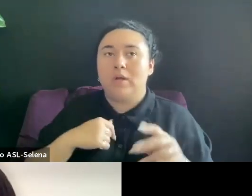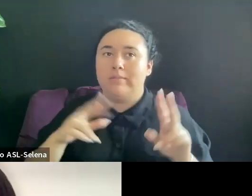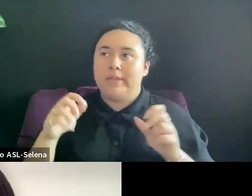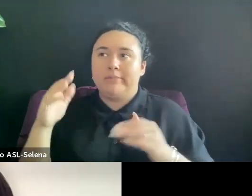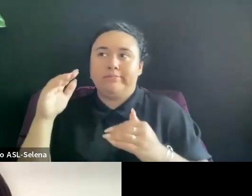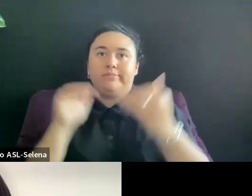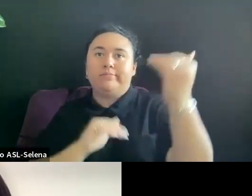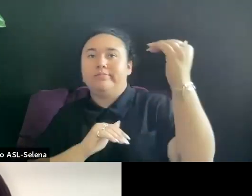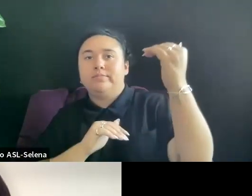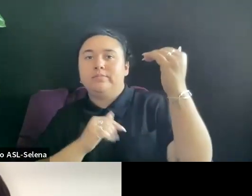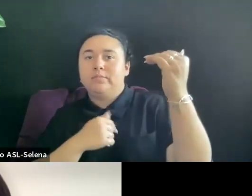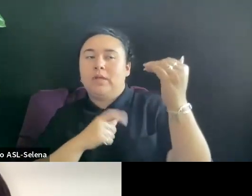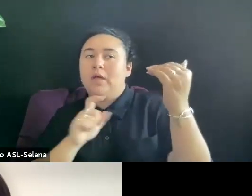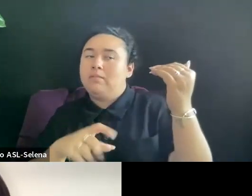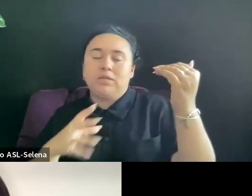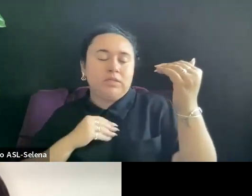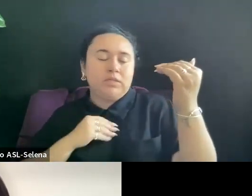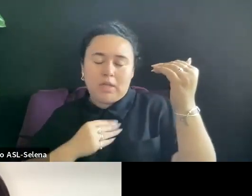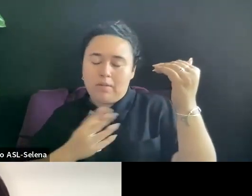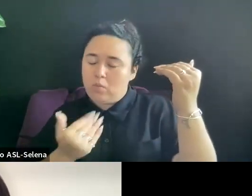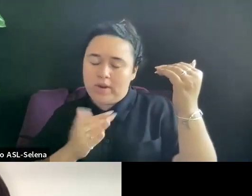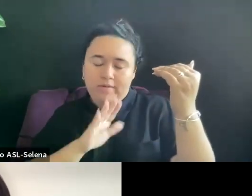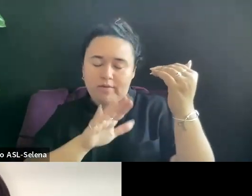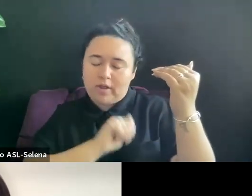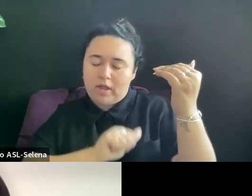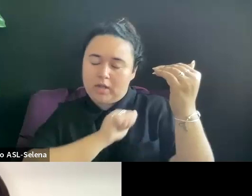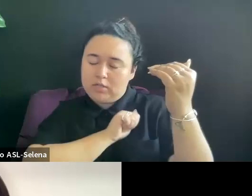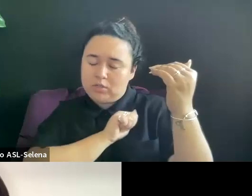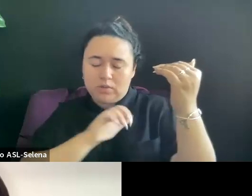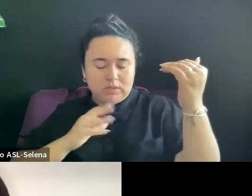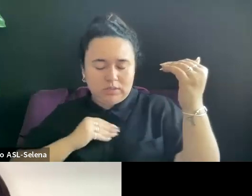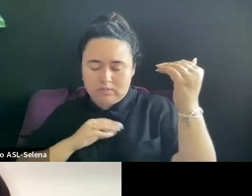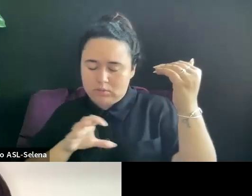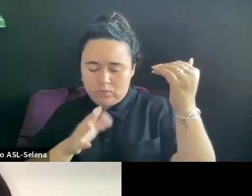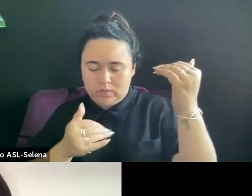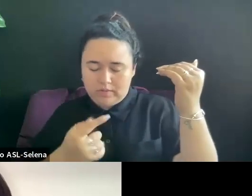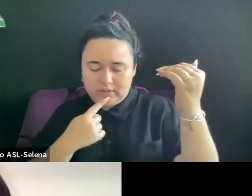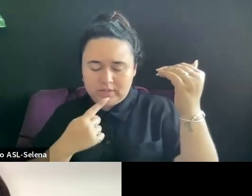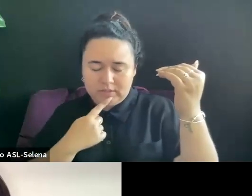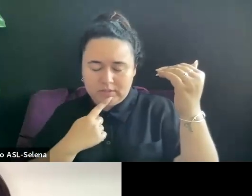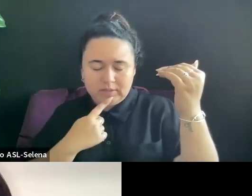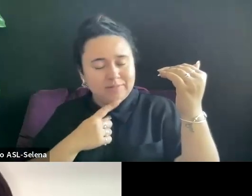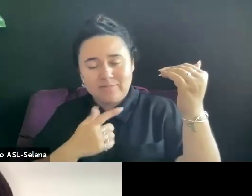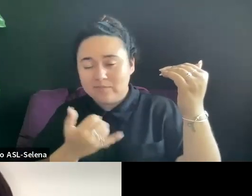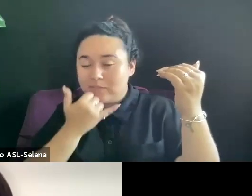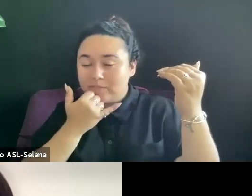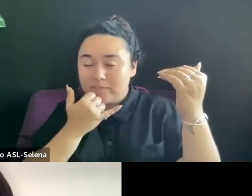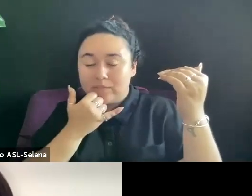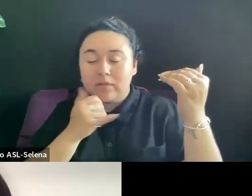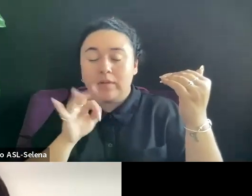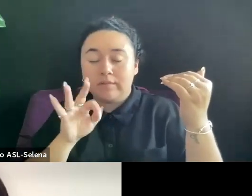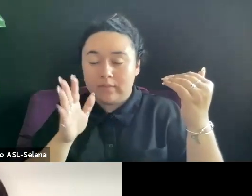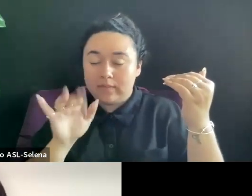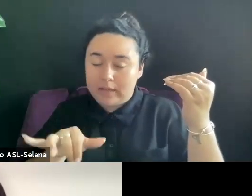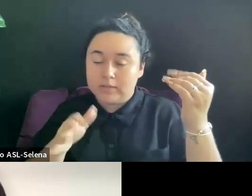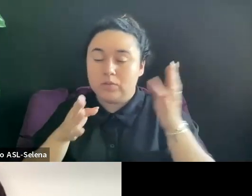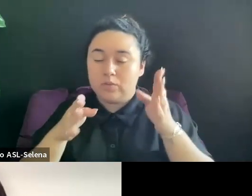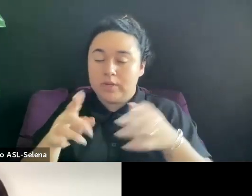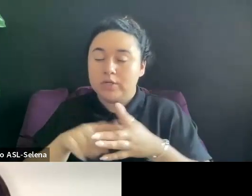BARGAINING POSITION, DO WHATEVER THEY SAY. THAT IS JUST IF THAT'S THE WAY YOU ARE STARTING OFF, I IT'S NOT GOING TO BE A GREAT EXPERIENCE.